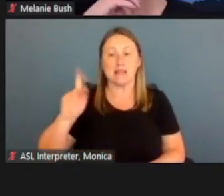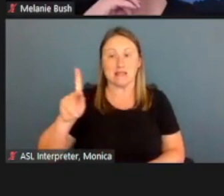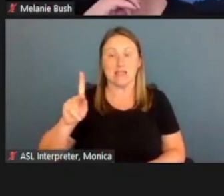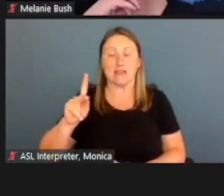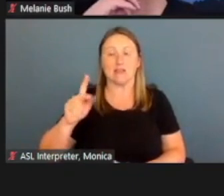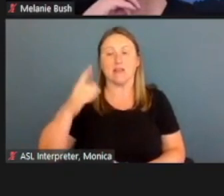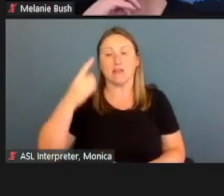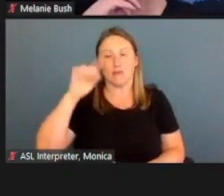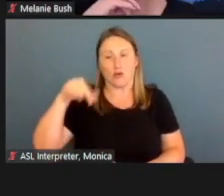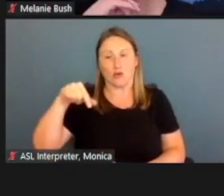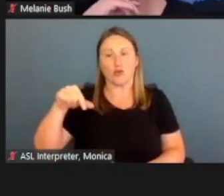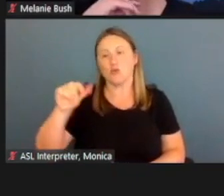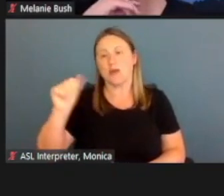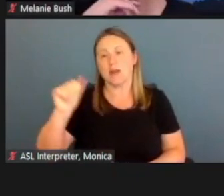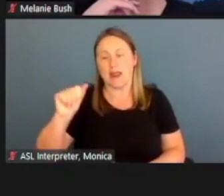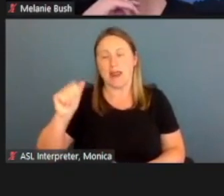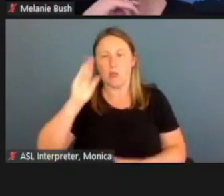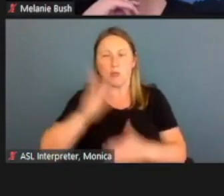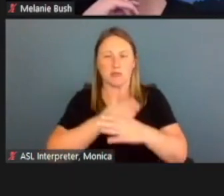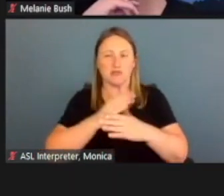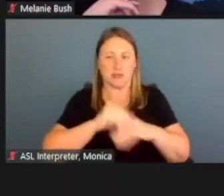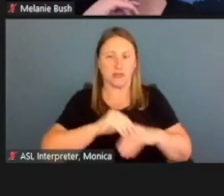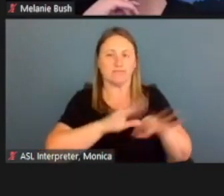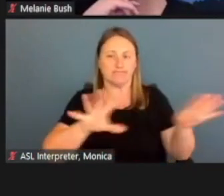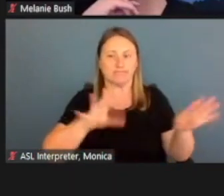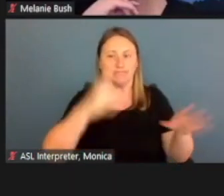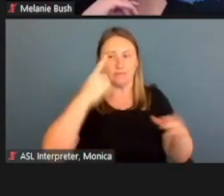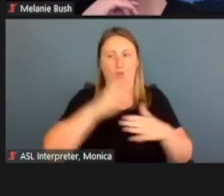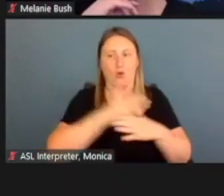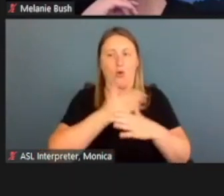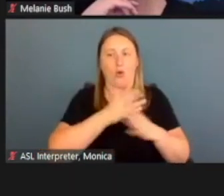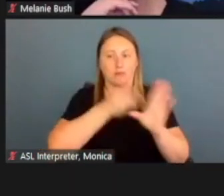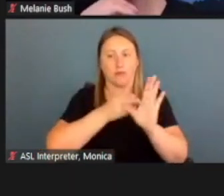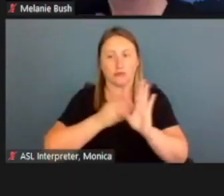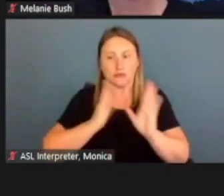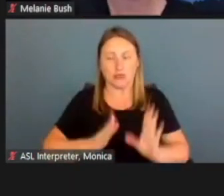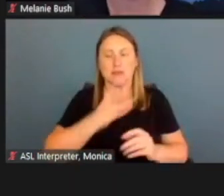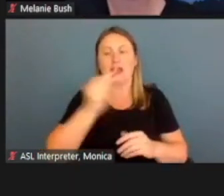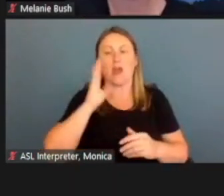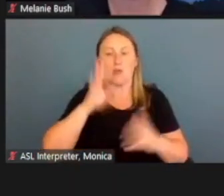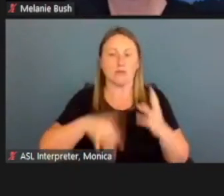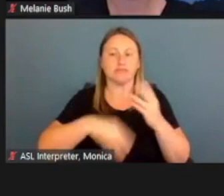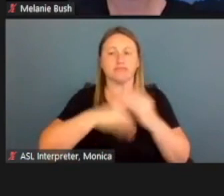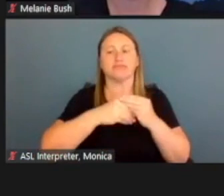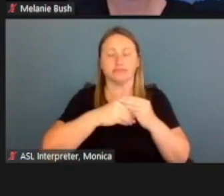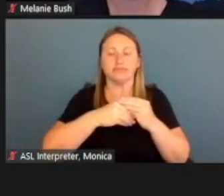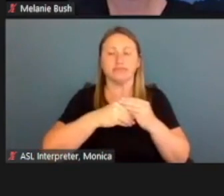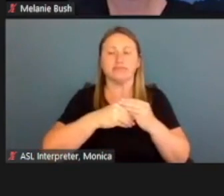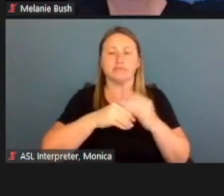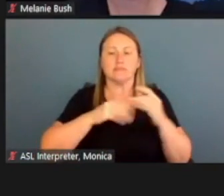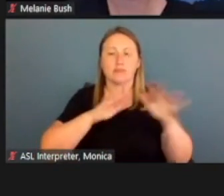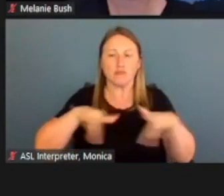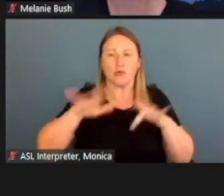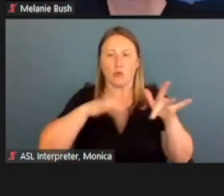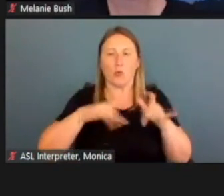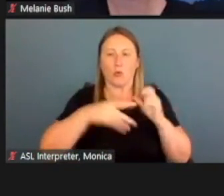with all of the participants in addition to a recorded version of this webinar. And we will share that with you at a later date.